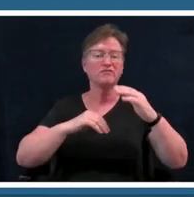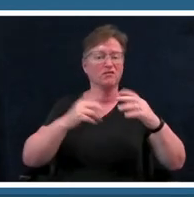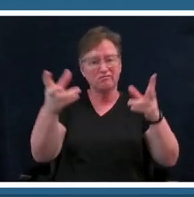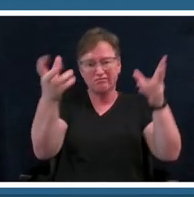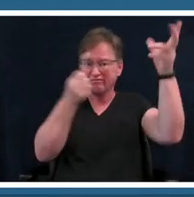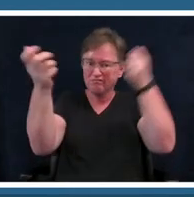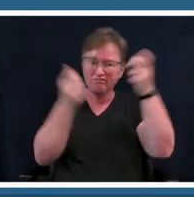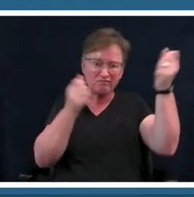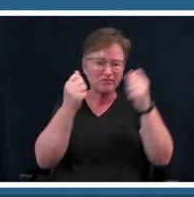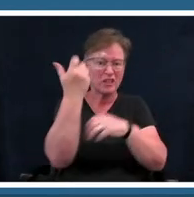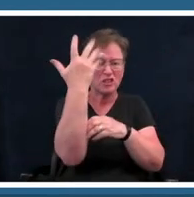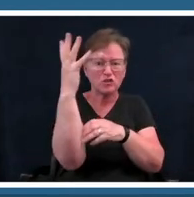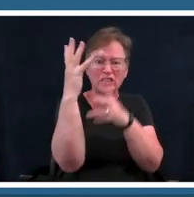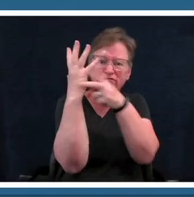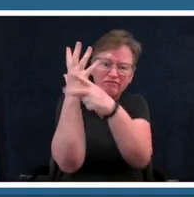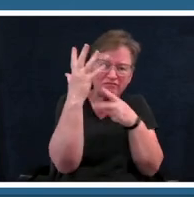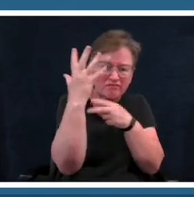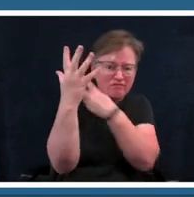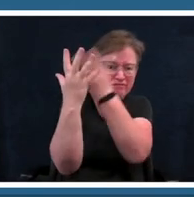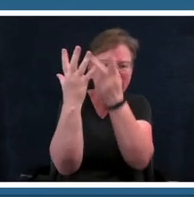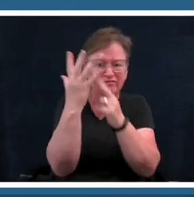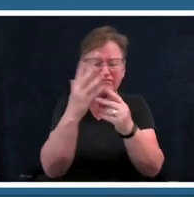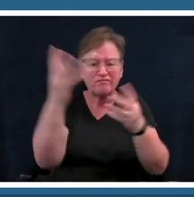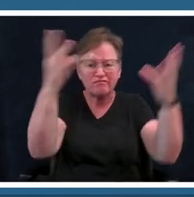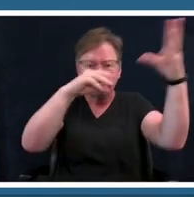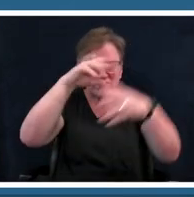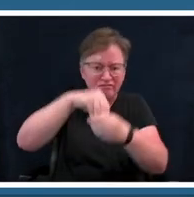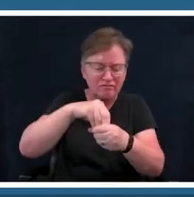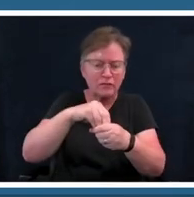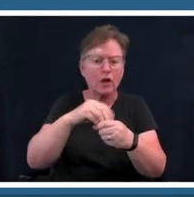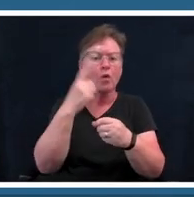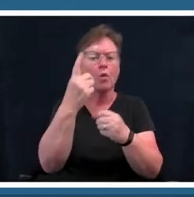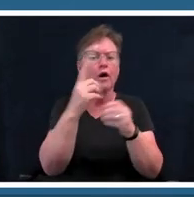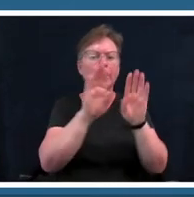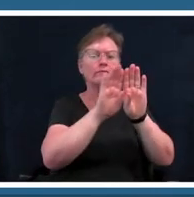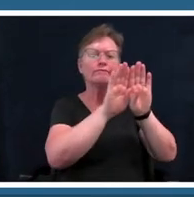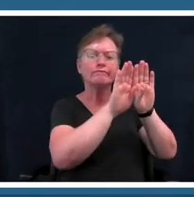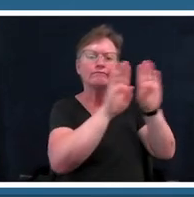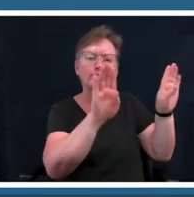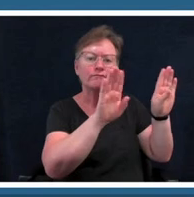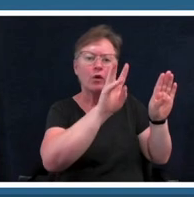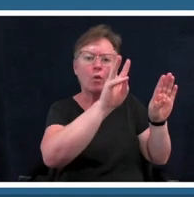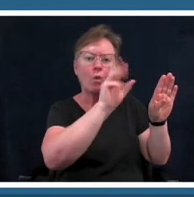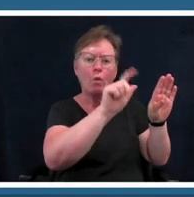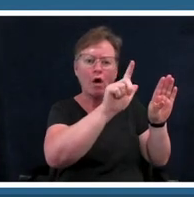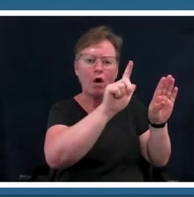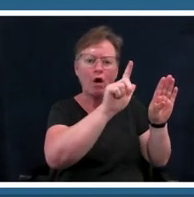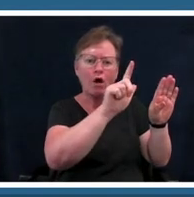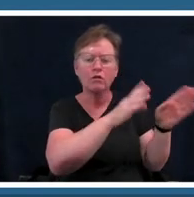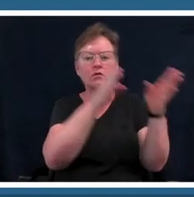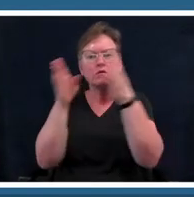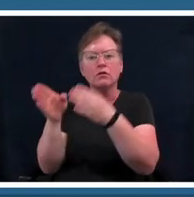and one of them is kind of a wall shape and the next picture is a person of someone like adding to